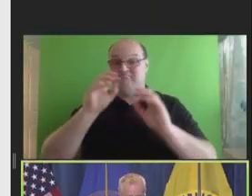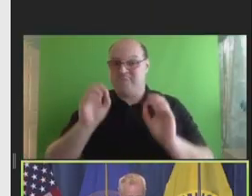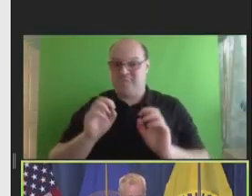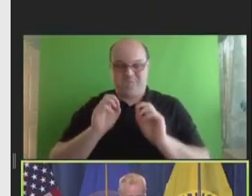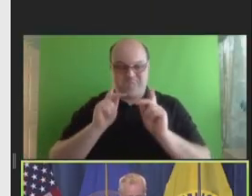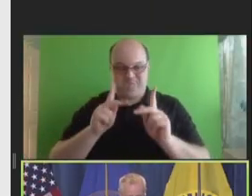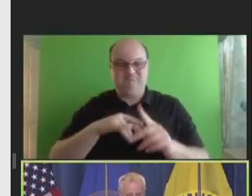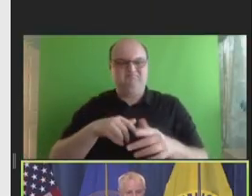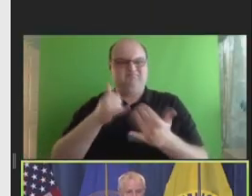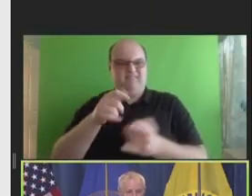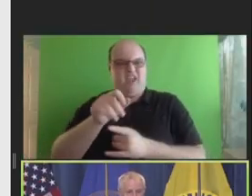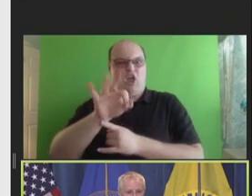now stand approved.